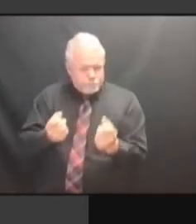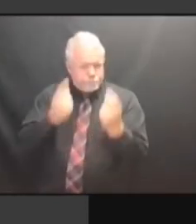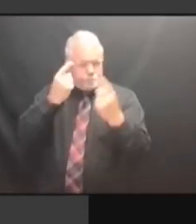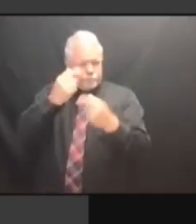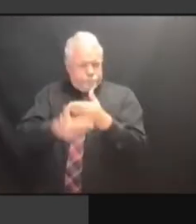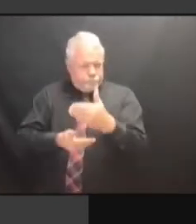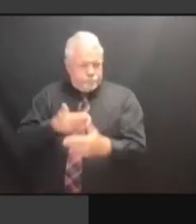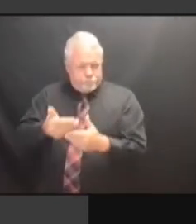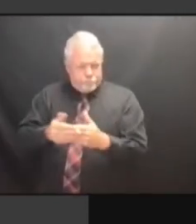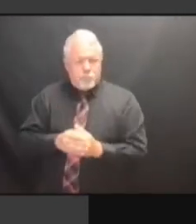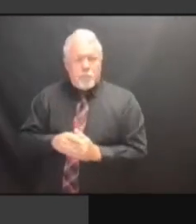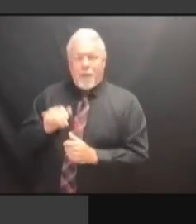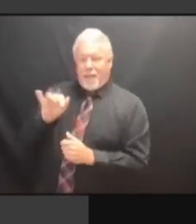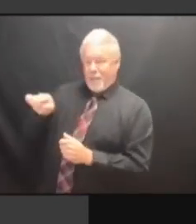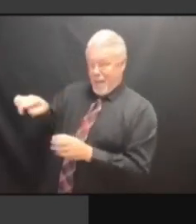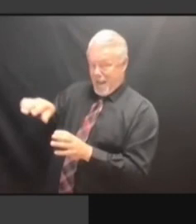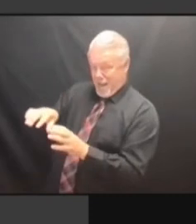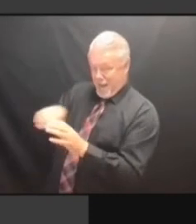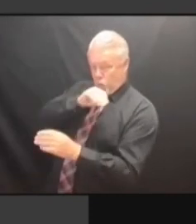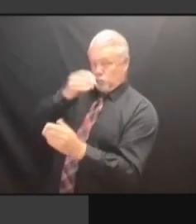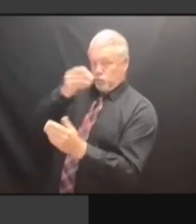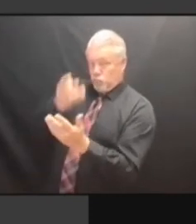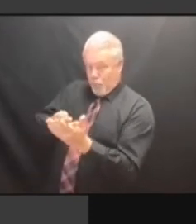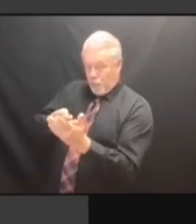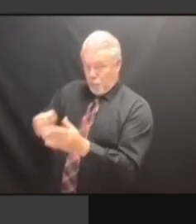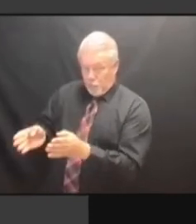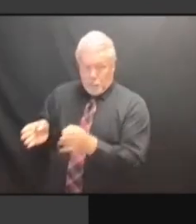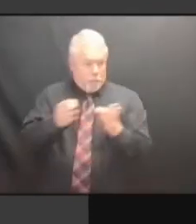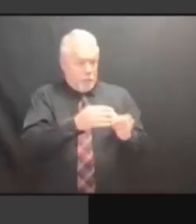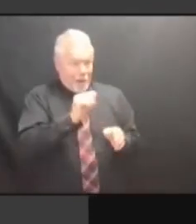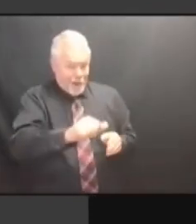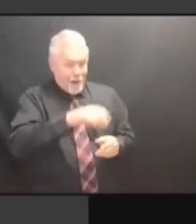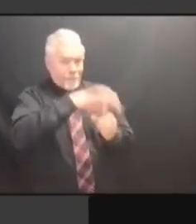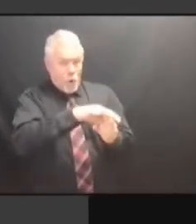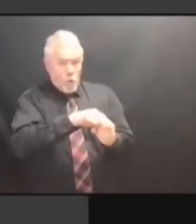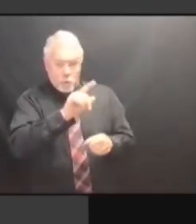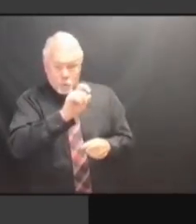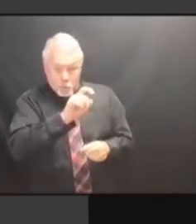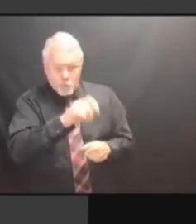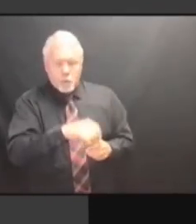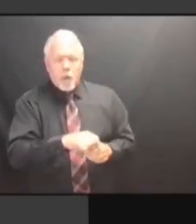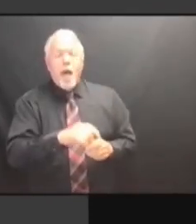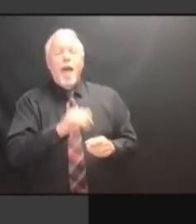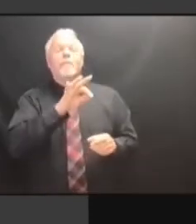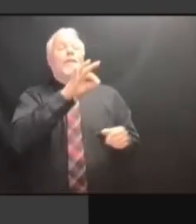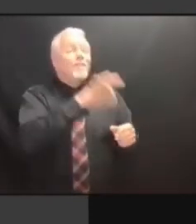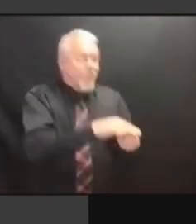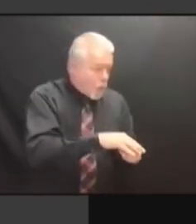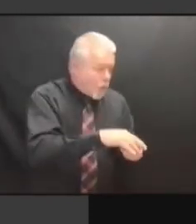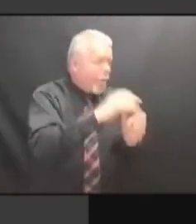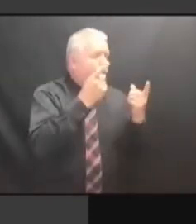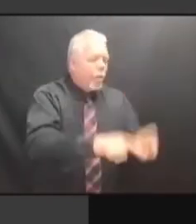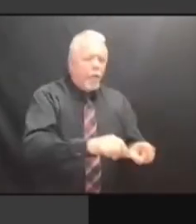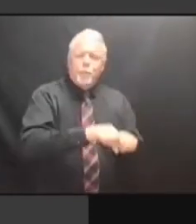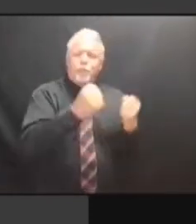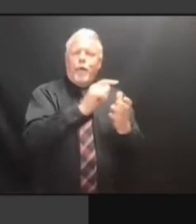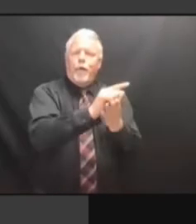WHAT HAD HAPPENED PREVIOUSLY IS THE WHAT HAD HAPPENED PREVIOUSLY IS THE GOVERNOR WHAT HAD HAPPENED PREVIOUSLY IS THE GOVERNOR WAS WHAT HAD HAPPENED PREVIOUSLY IS THE GOVERNOR WAS ISSUING IS THE GOVERNOR WAS ISSUING IS THE GOVERNOR WAS ISSUING THESE IS THE GOVERNOR WAS ISSUING THESE VOTING IS THE GOVERNOR WAS ISSUING THESE VOTING PARDONS IS THE GOVERNOR WAS ISSUING THESE VOTING PARDONS PRETTY THESE VOTING PARDONS PRETTY THESE VOTING PARDONS PRETTY MUCH, THESE VOTING PARDONS PRETTY MUCH, YOU THESE VOTING PARDONS PRETTY MUCH, YOU KNOW, THESE VOTING PARDONS PRETTY MUCH, YOU KNOW, PER